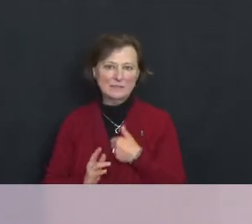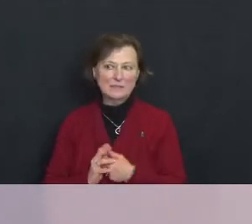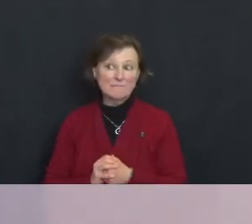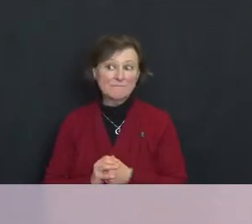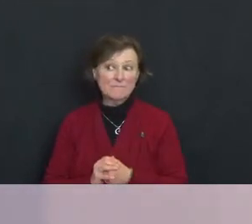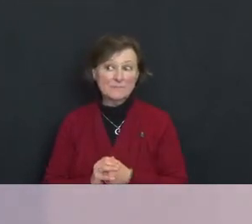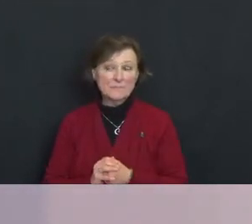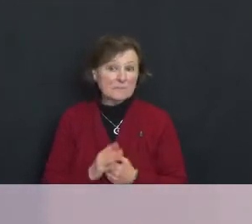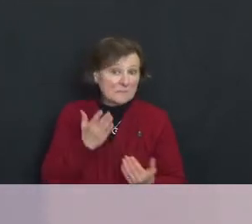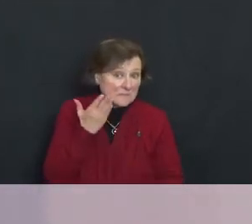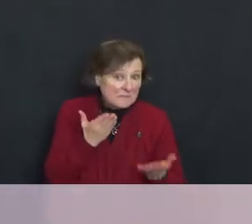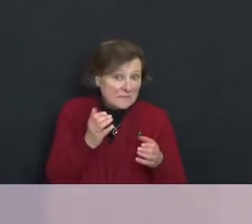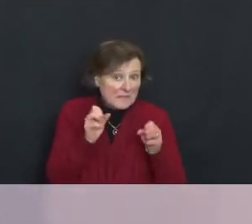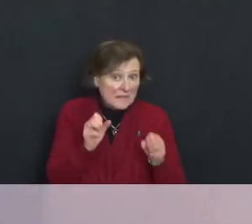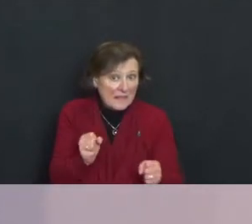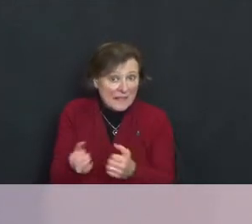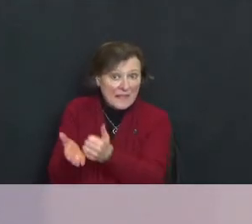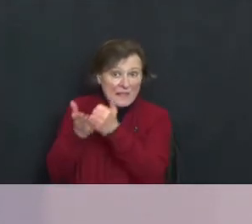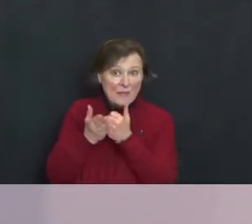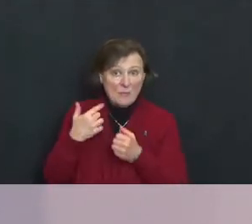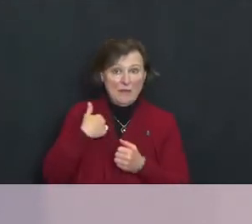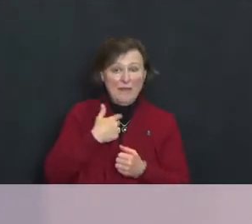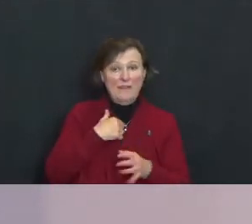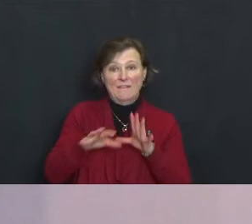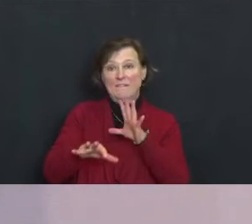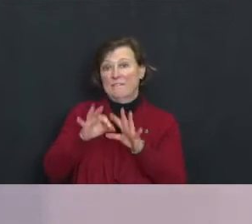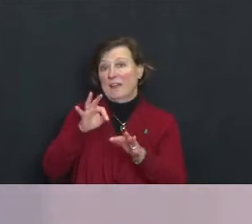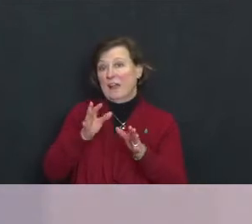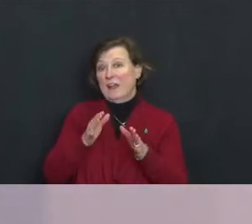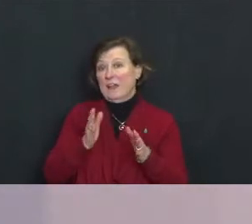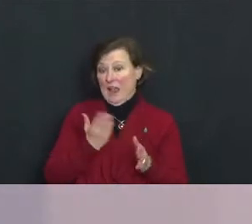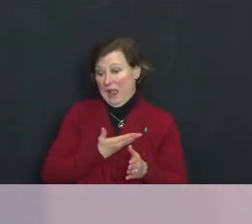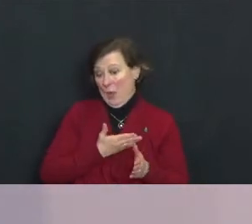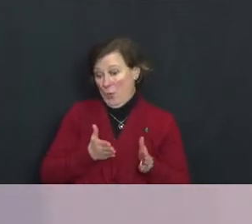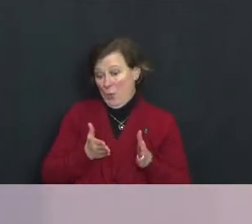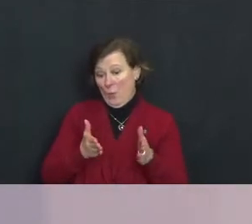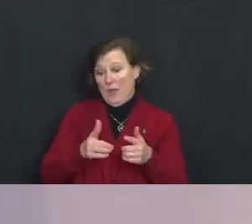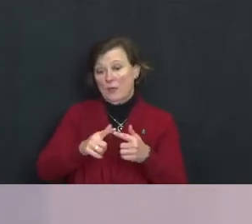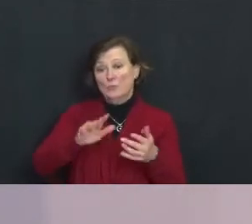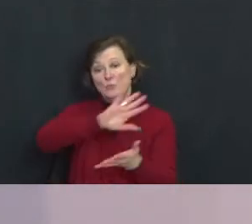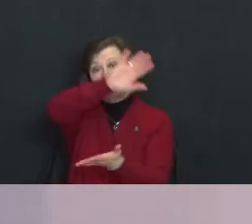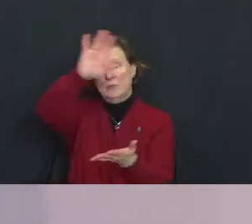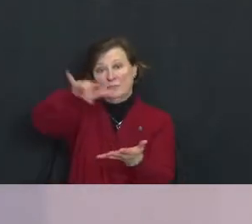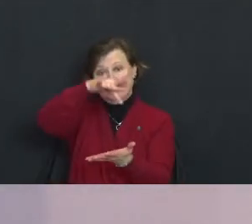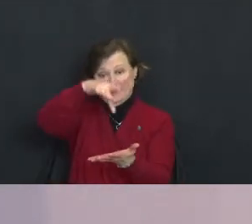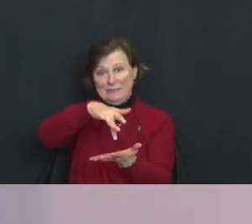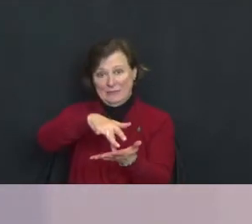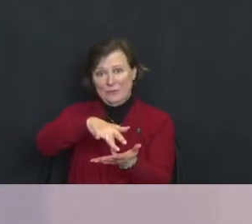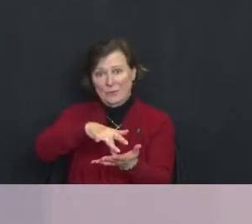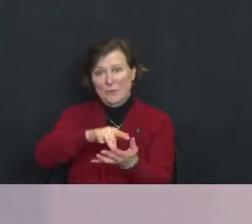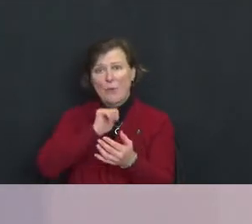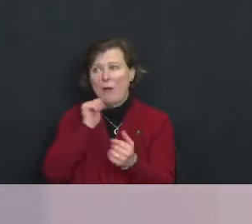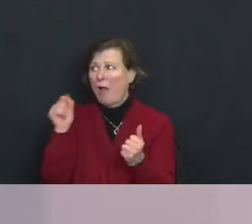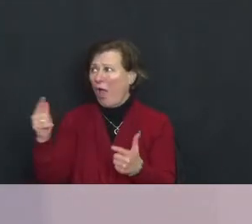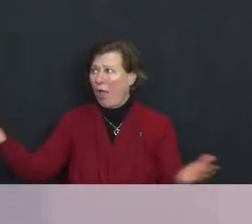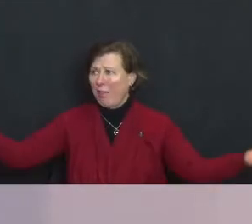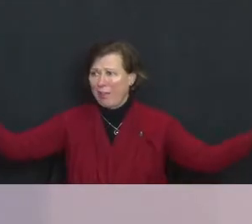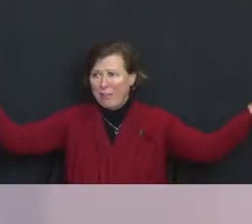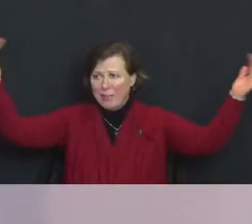Perhaps it can help us find our way to the common center where all are included.